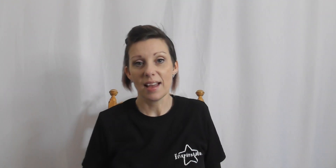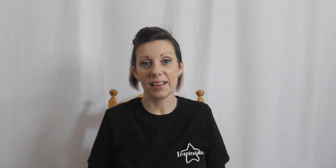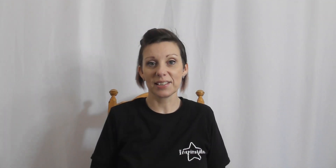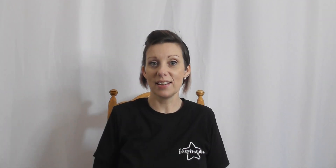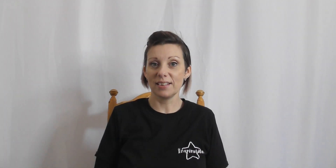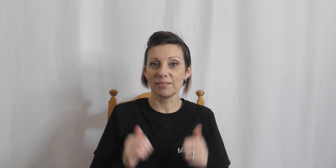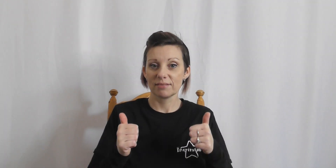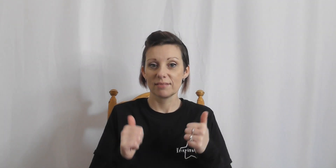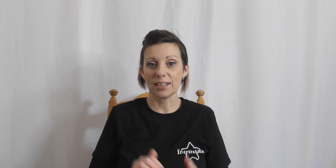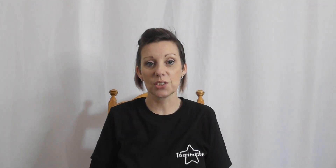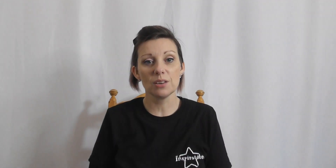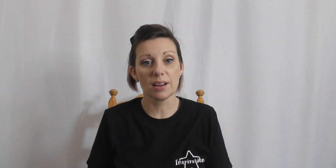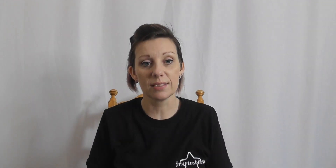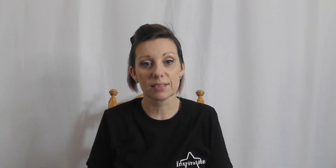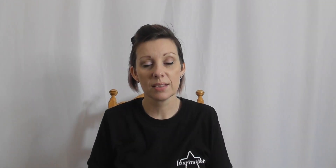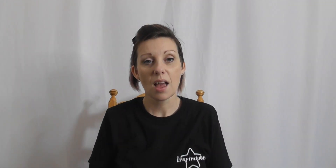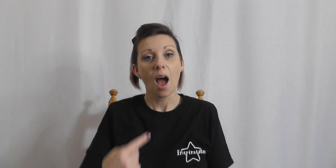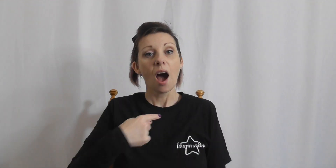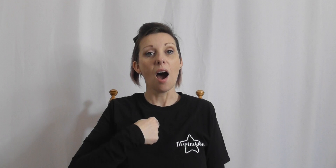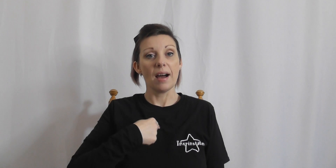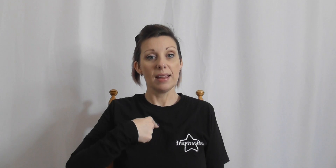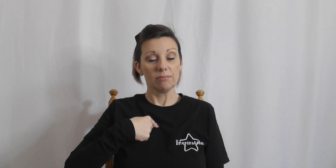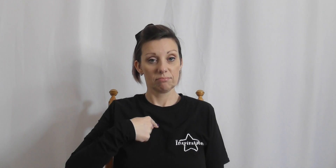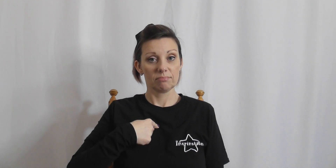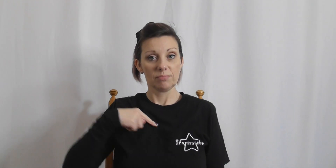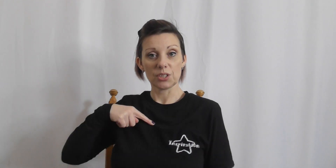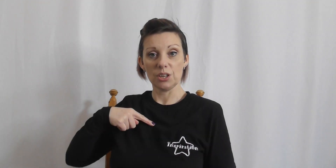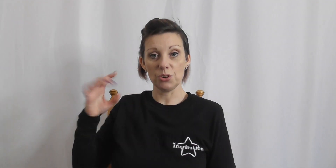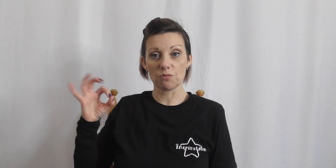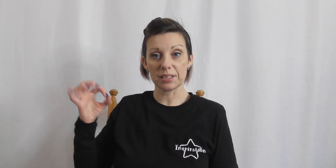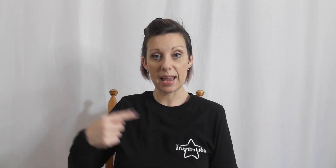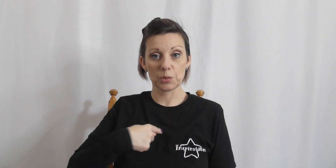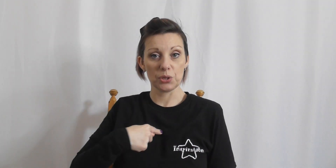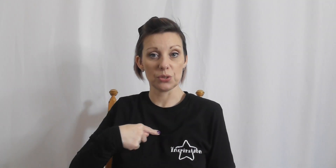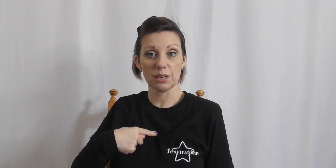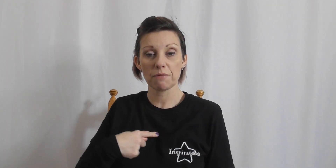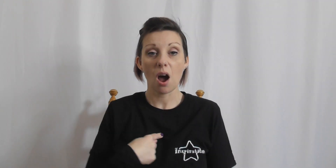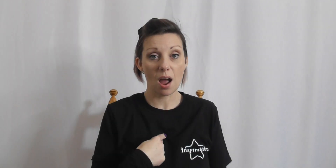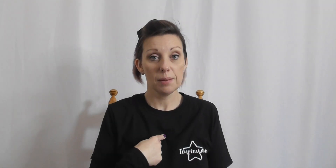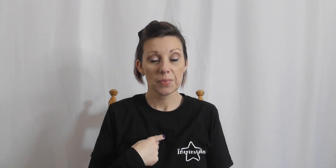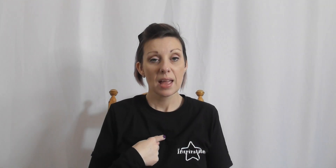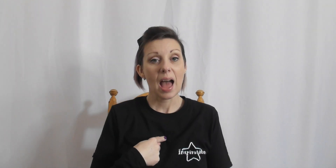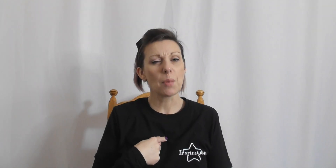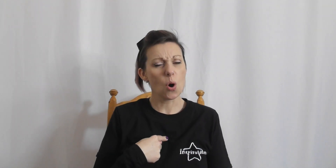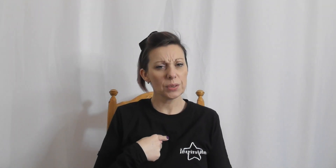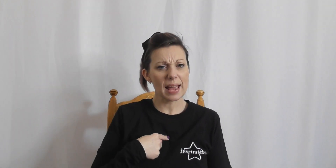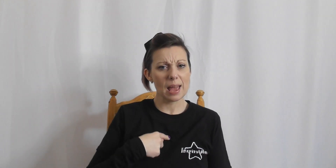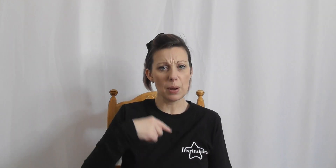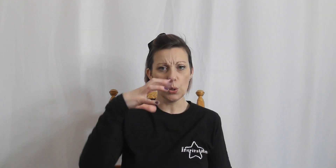Excellent next two lines. i, so you use your writing hand to point to yourself. i, i'm a hot air balloon.